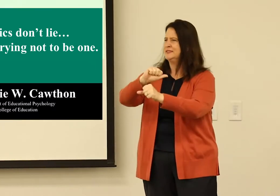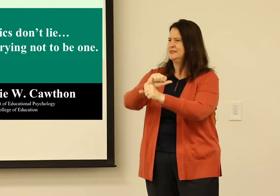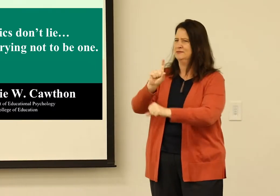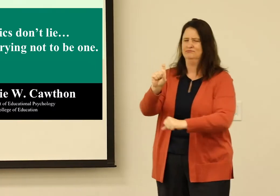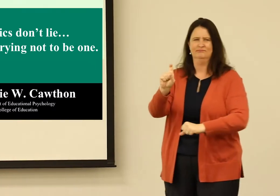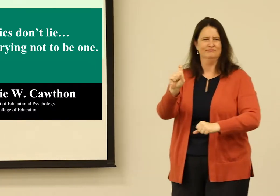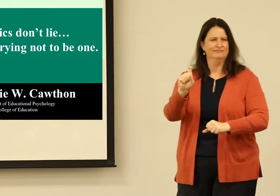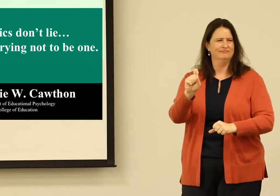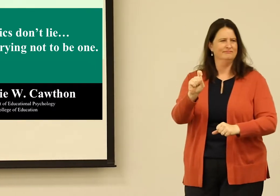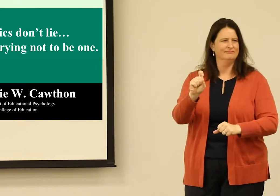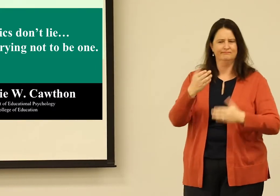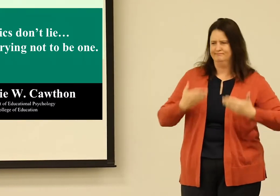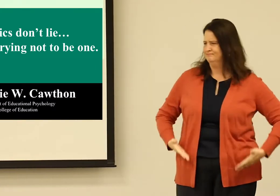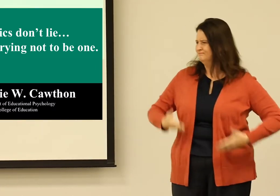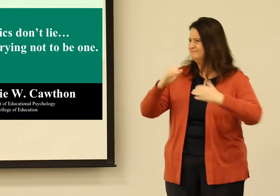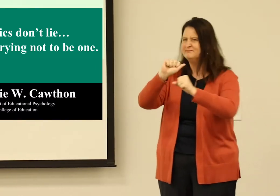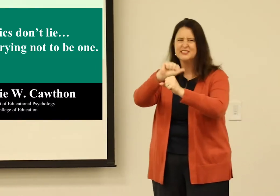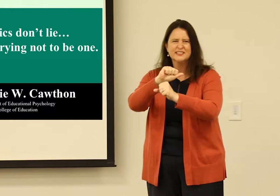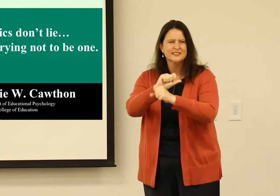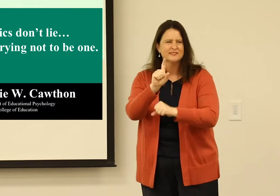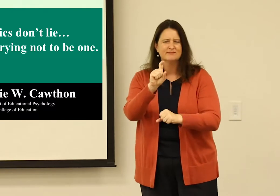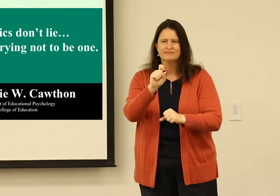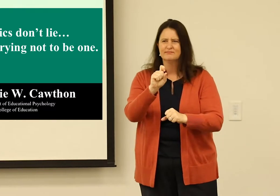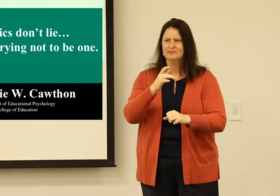When you think about becoming a statistic, what does that mean?